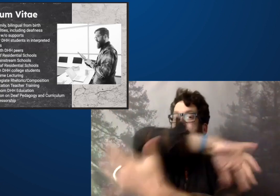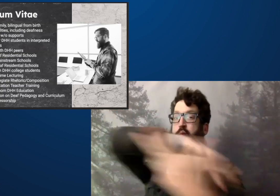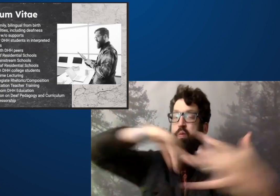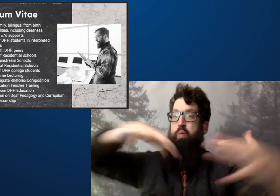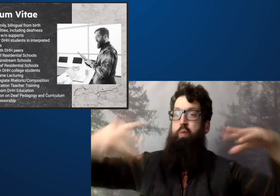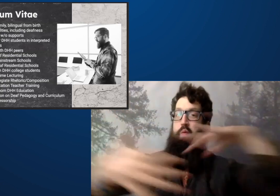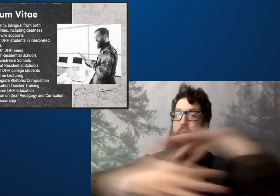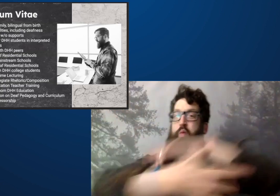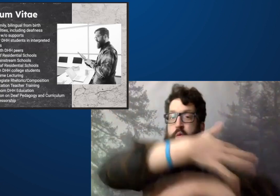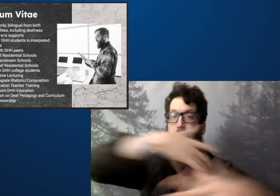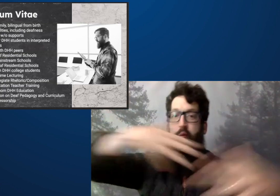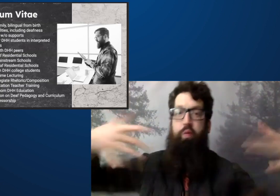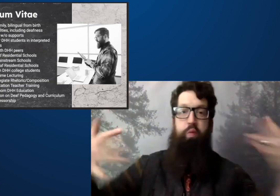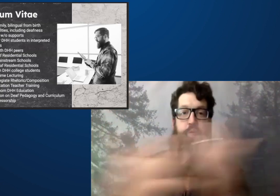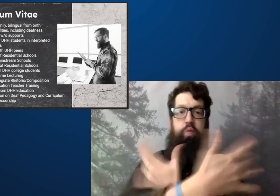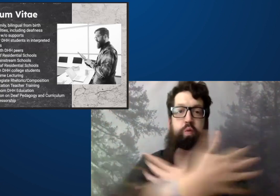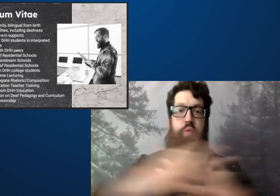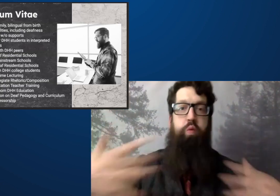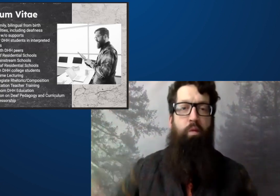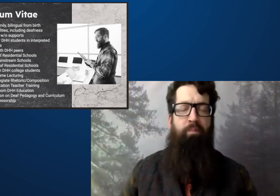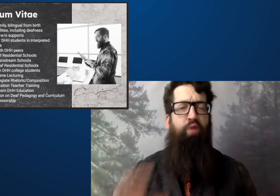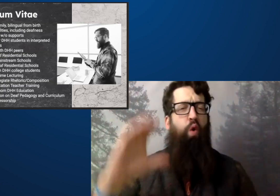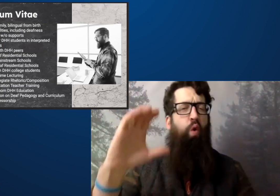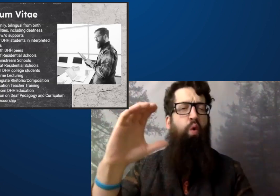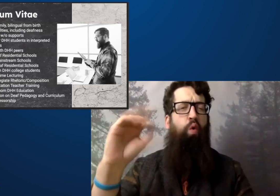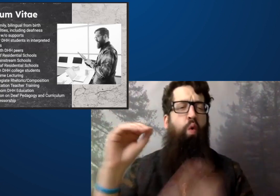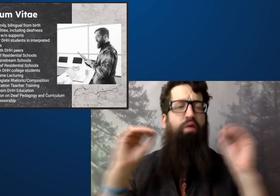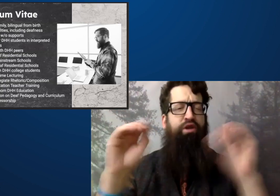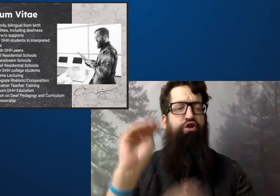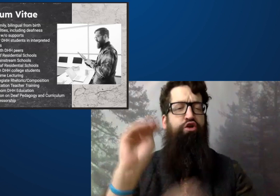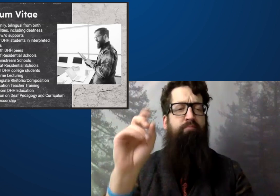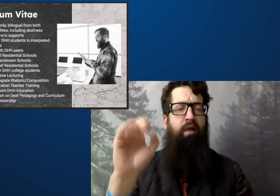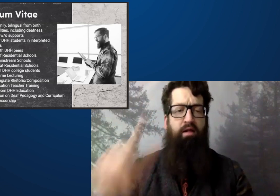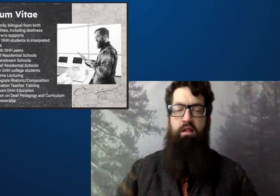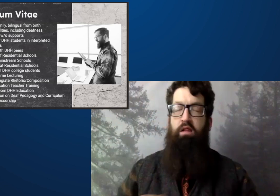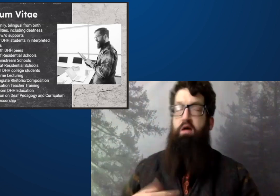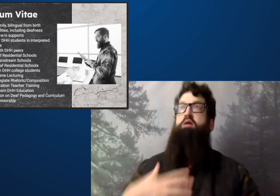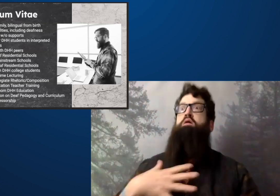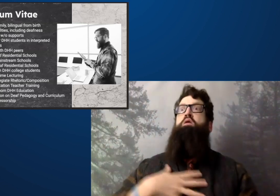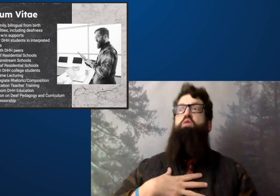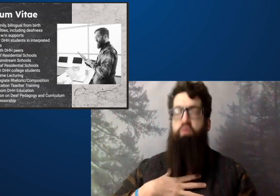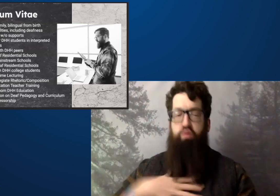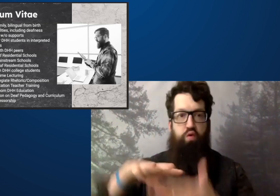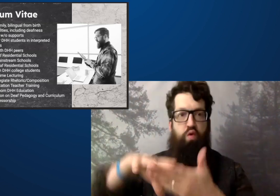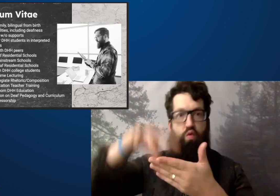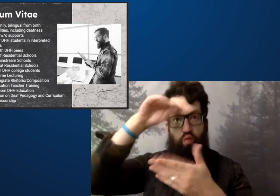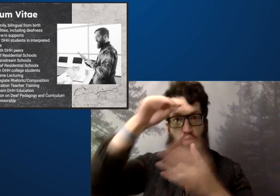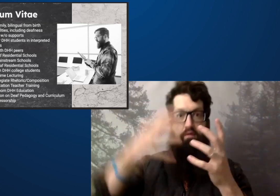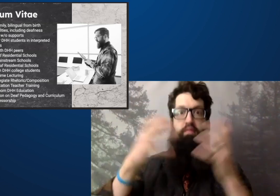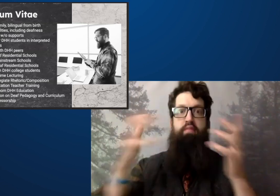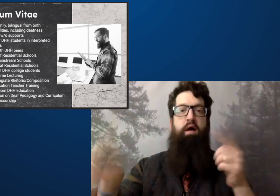And all of those students interacted with each other on a daily basis.